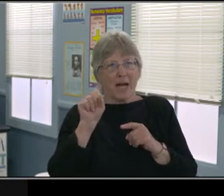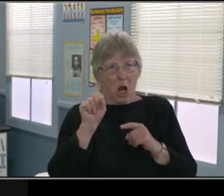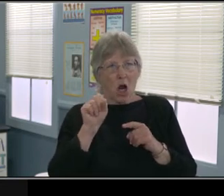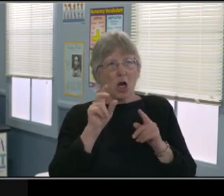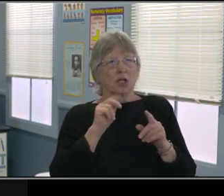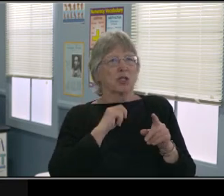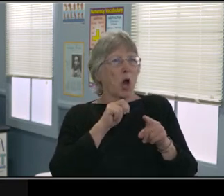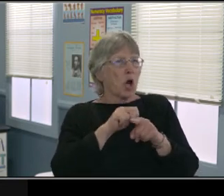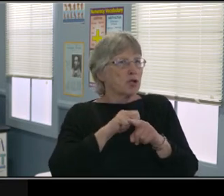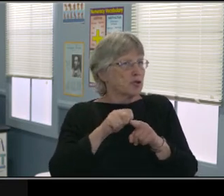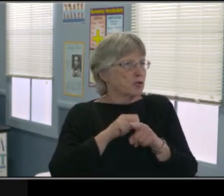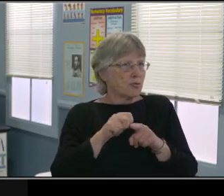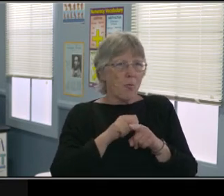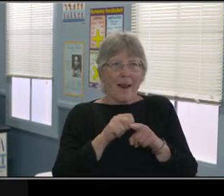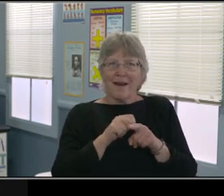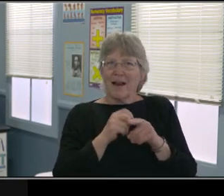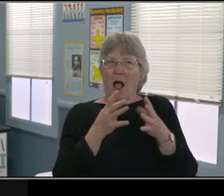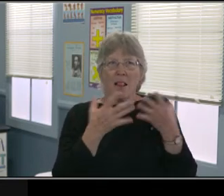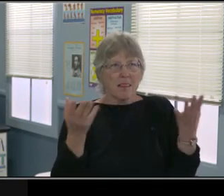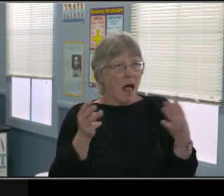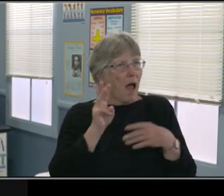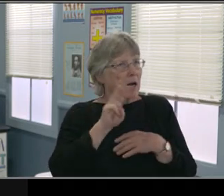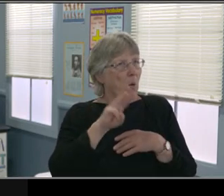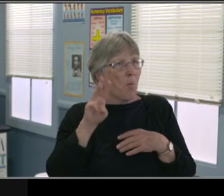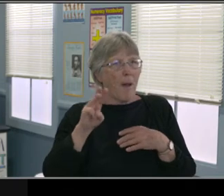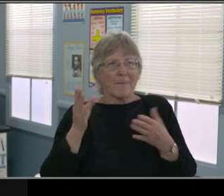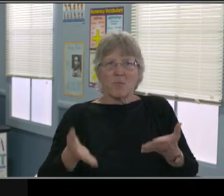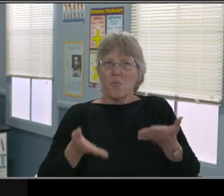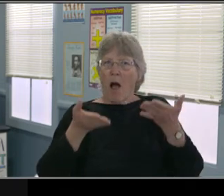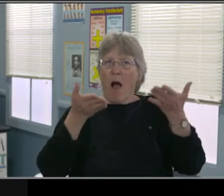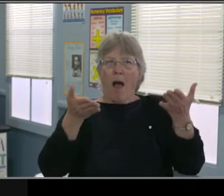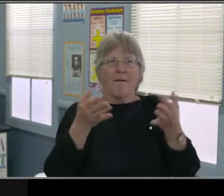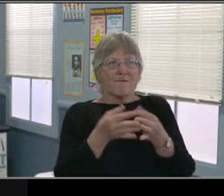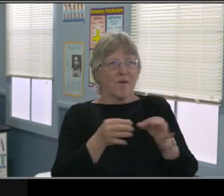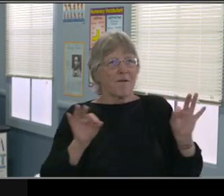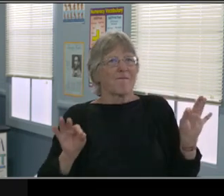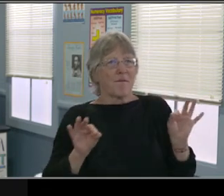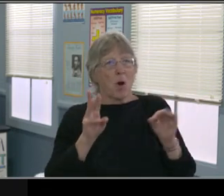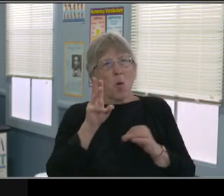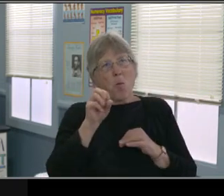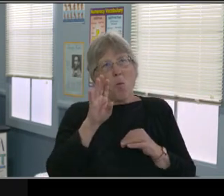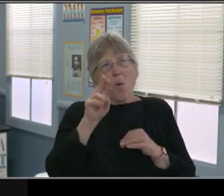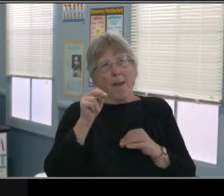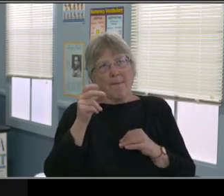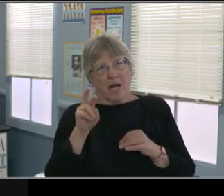they can do certain measures but the school psychologists are not able